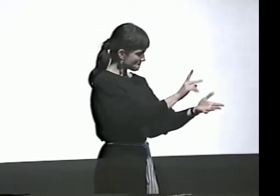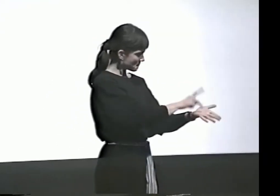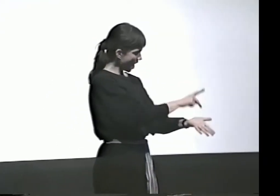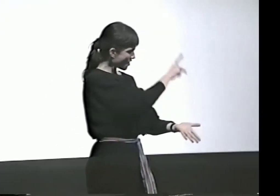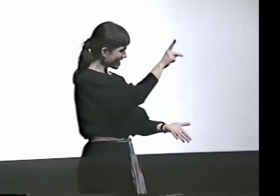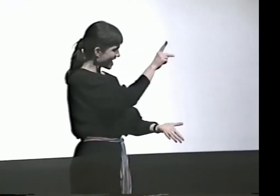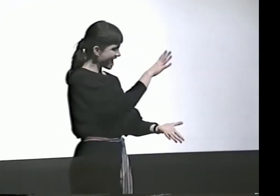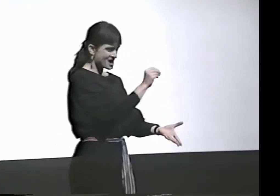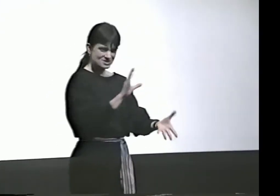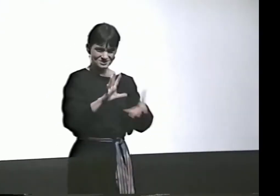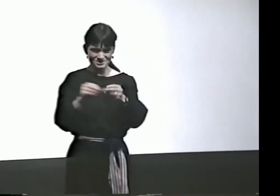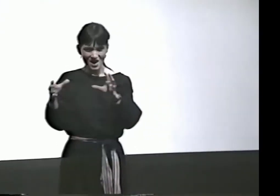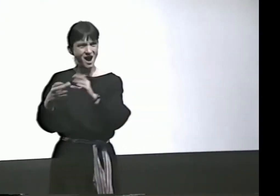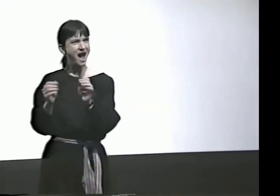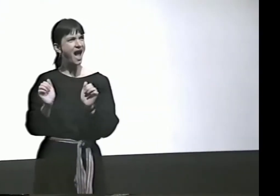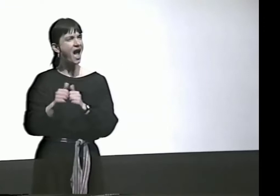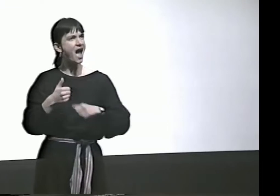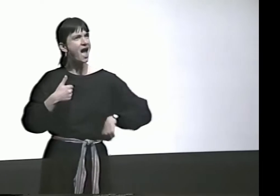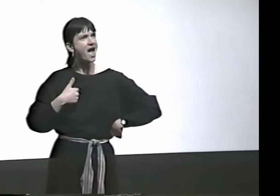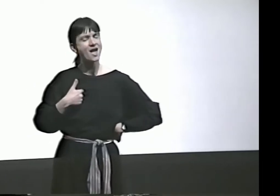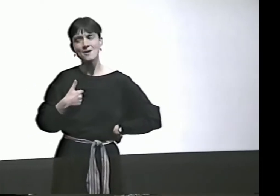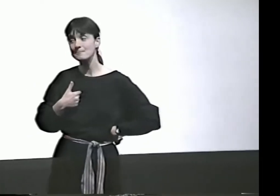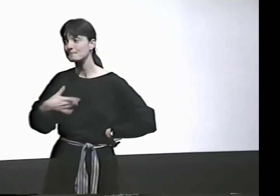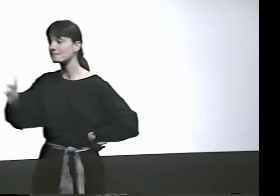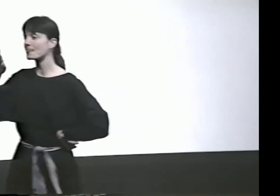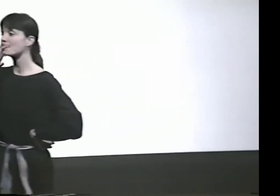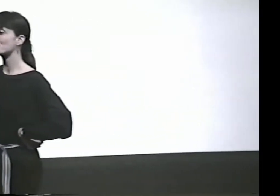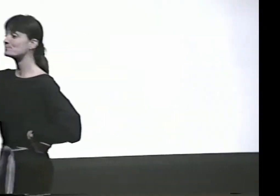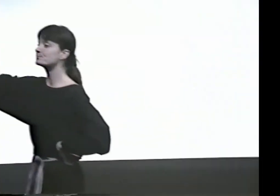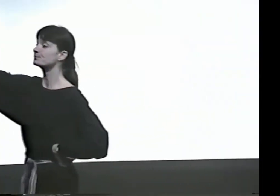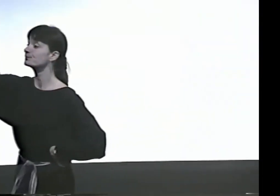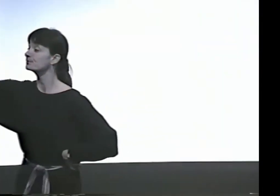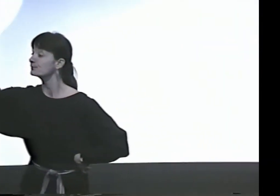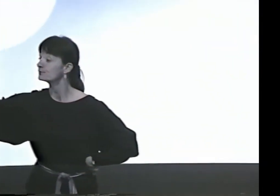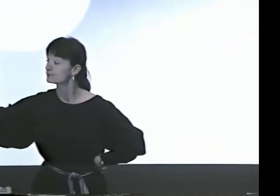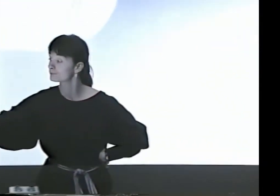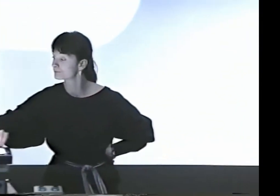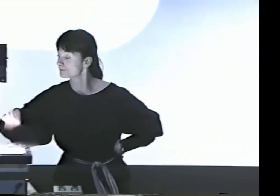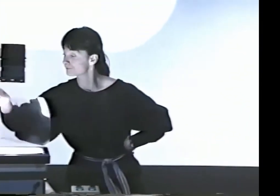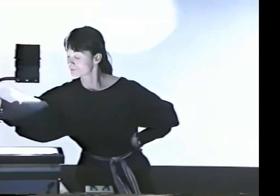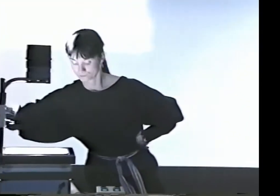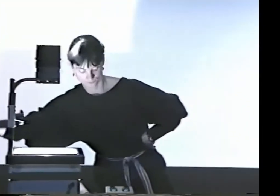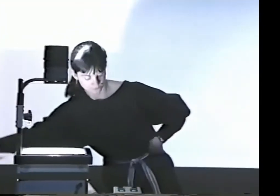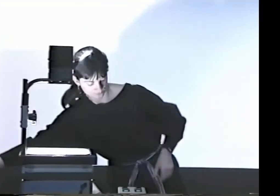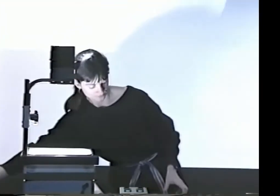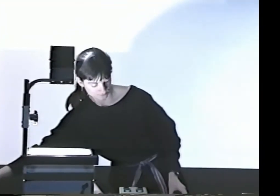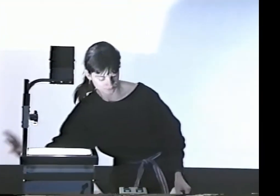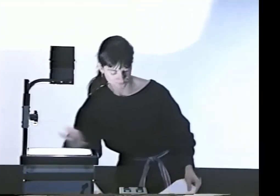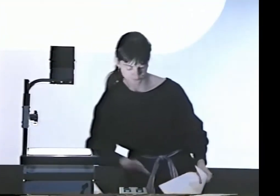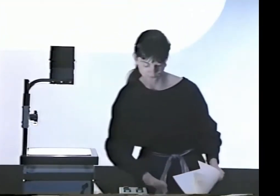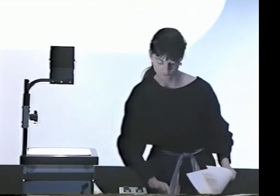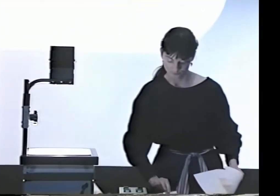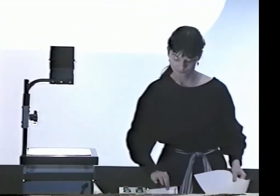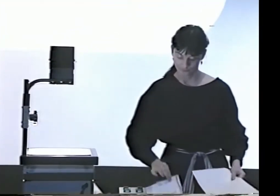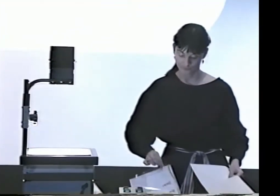NOW, HOW DO I DECIDE WHAT THE DIFFERENCE IS BETWEEN MY POETRY AND MY STORIES?